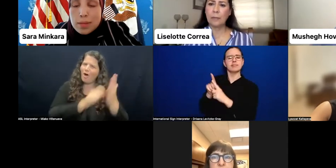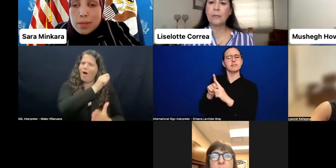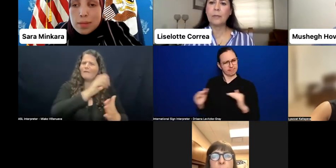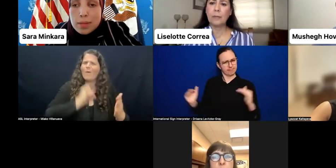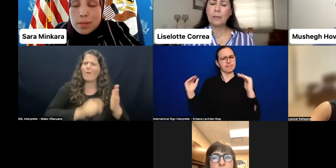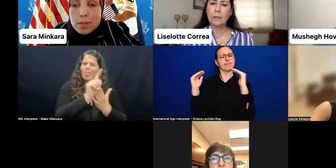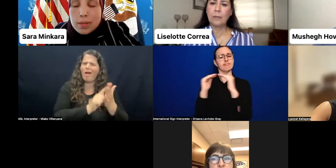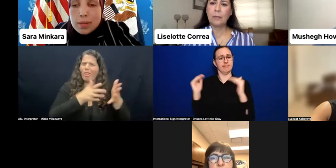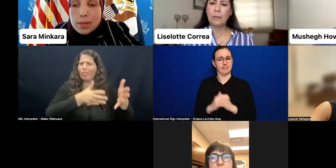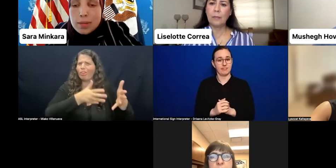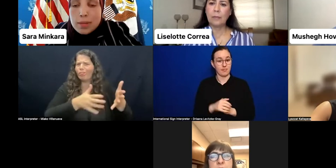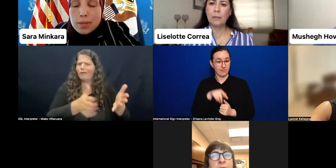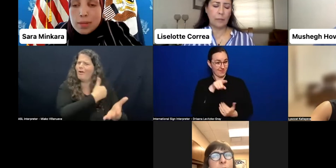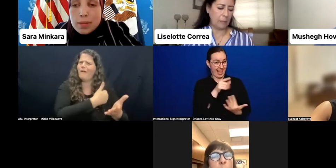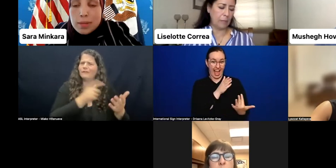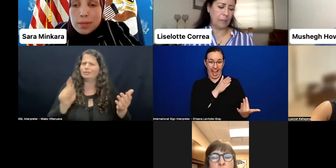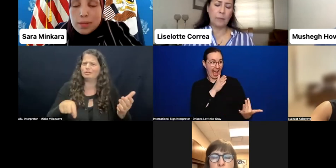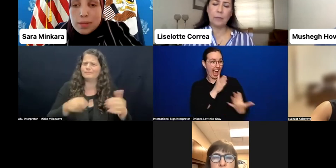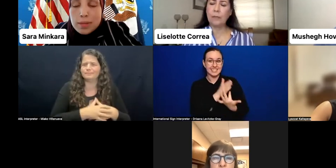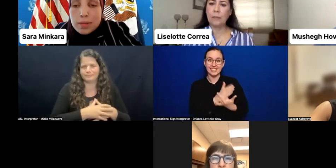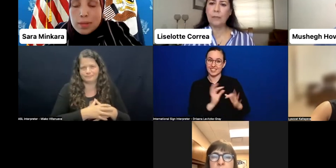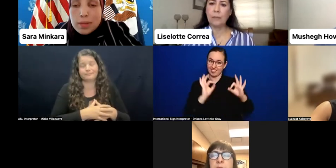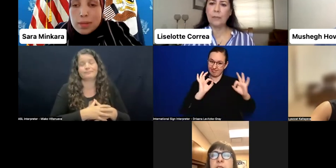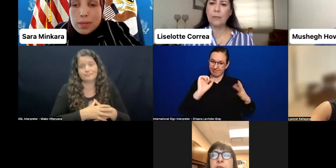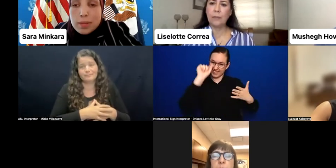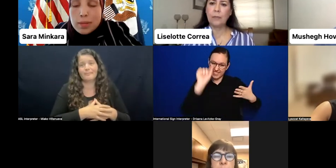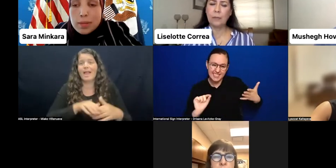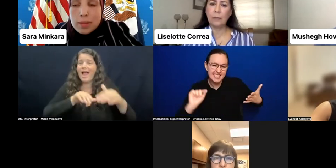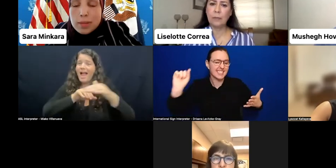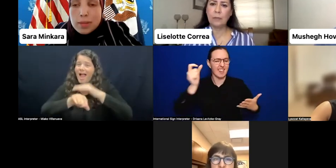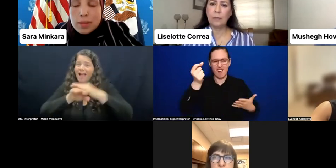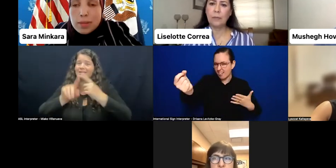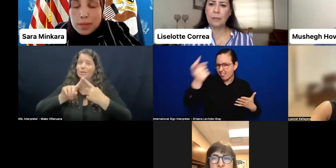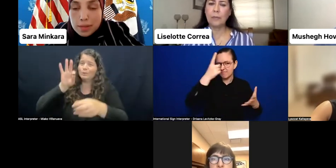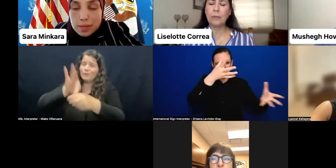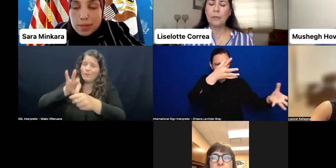and voting procedures is yet one more barrier to full inclusion.